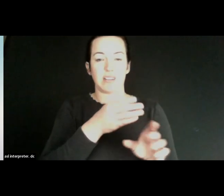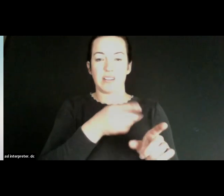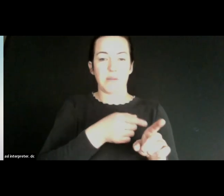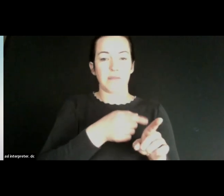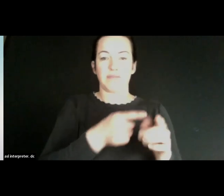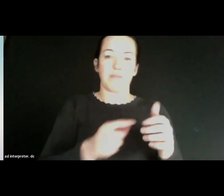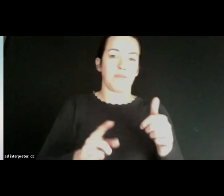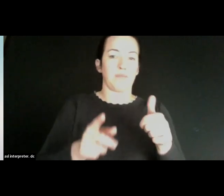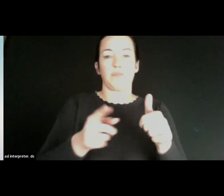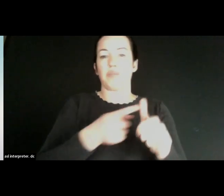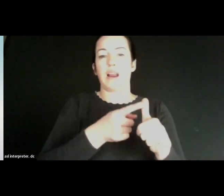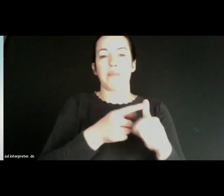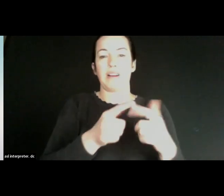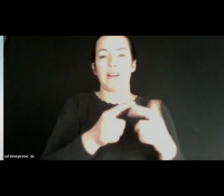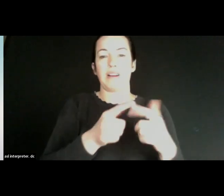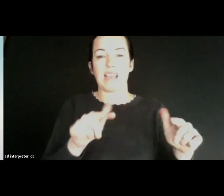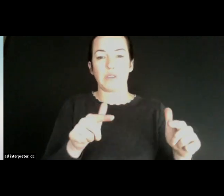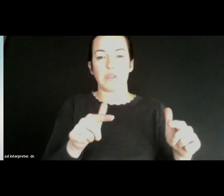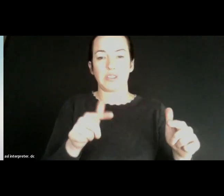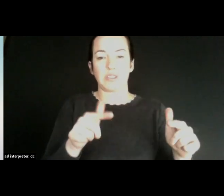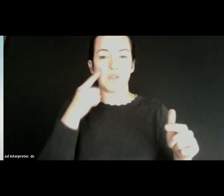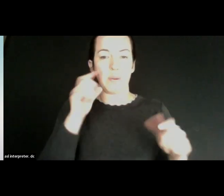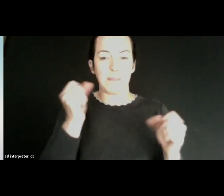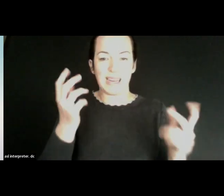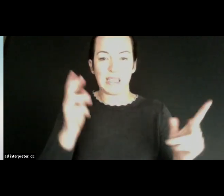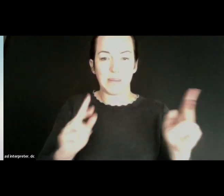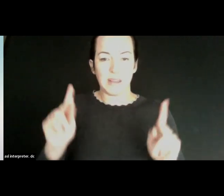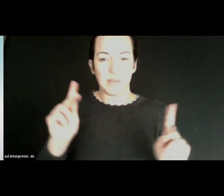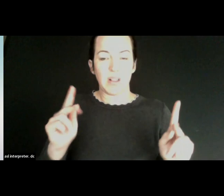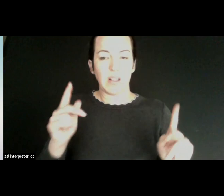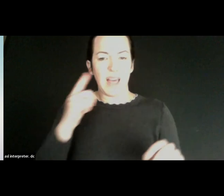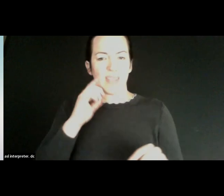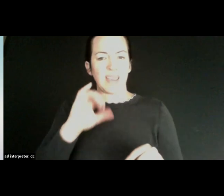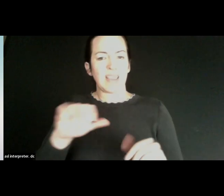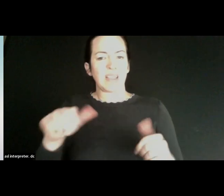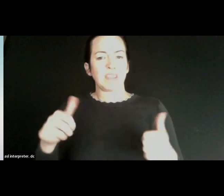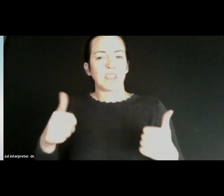individuals, and I think that really gets to. You know some of the challenges that we're facing.